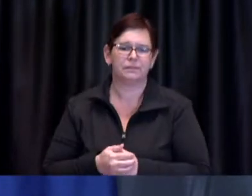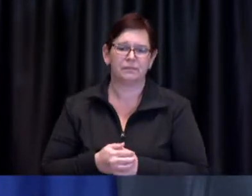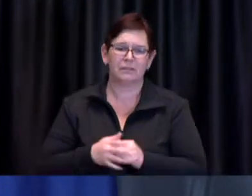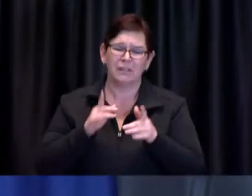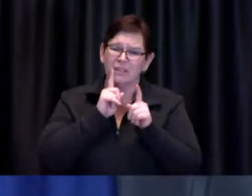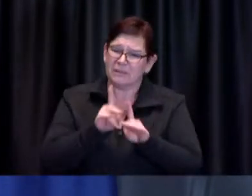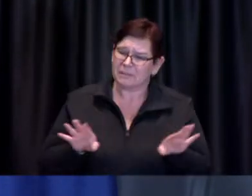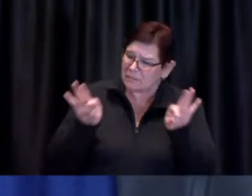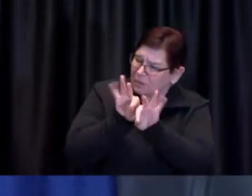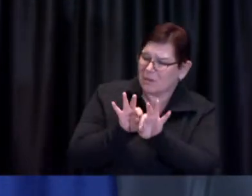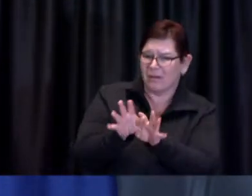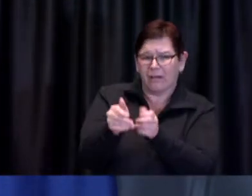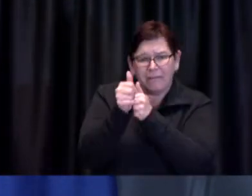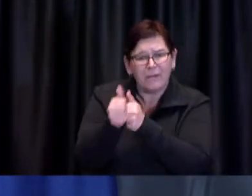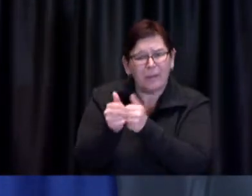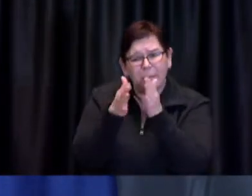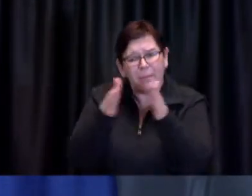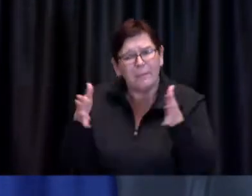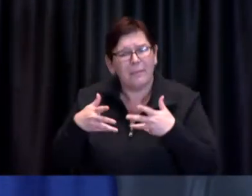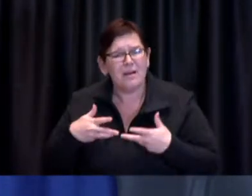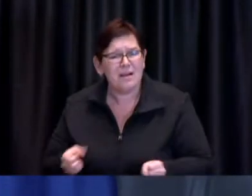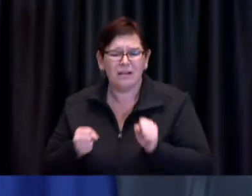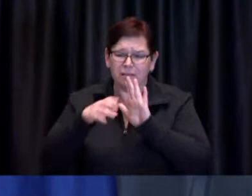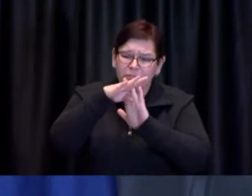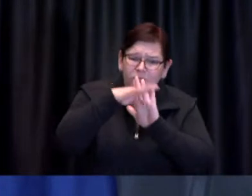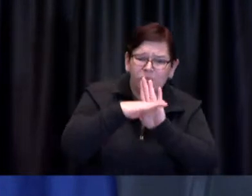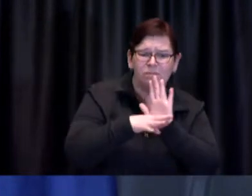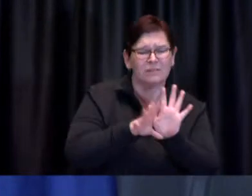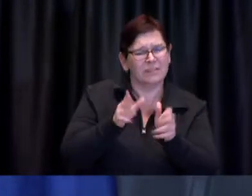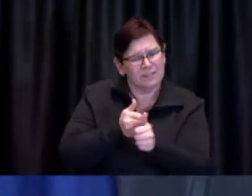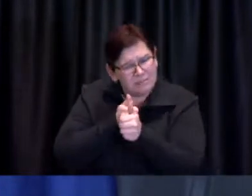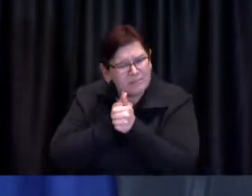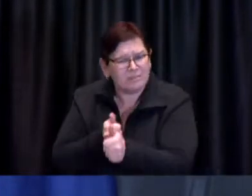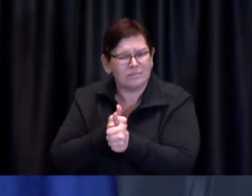to save lives, to get through this wave and to protect our healthcare system.